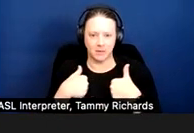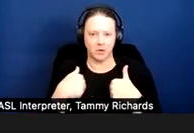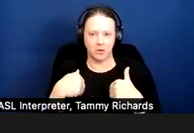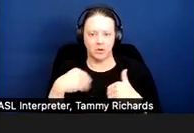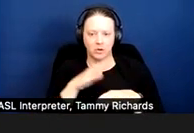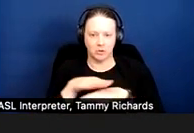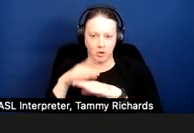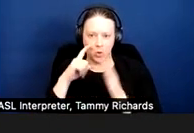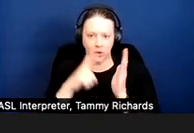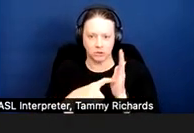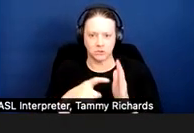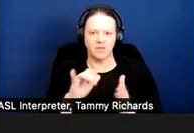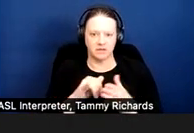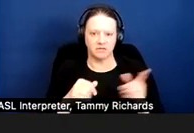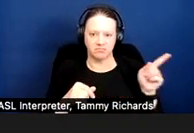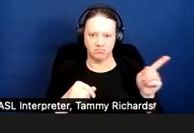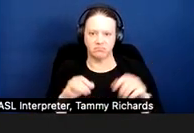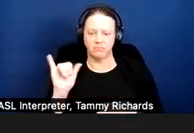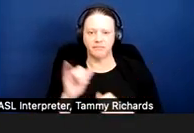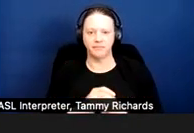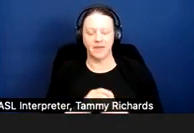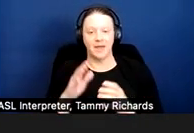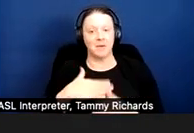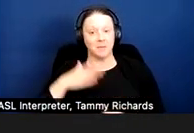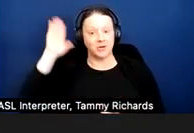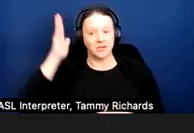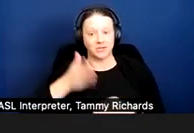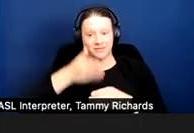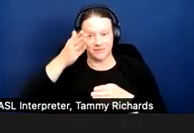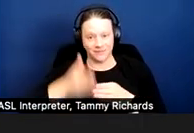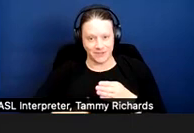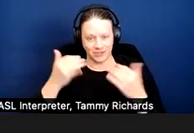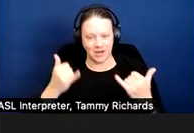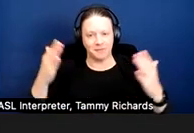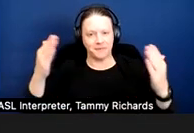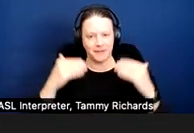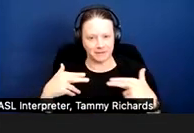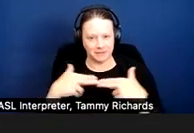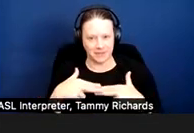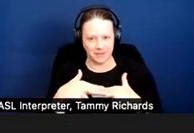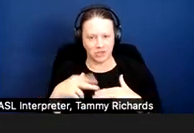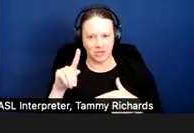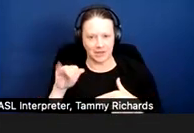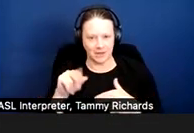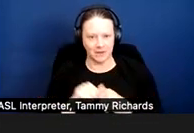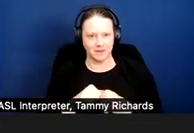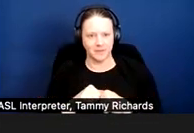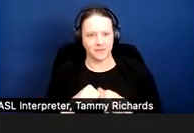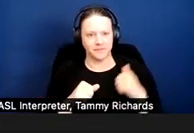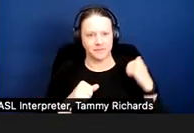That's the end of the presentation. Can you go to the next page, Tina?